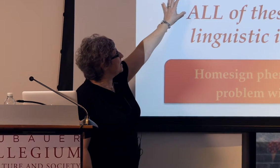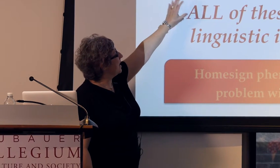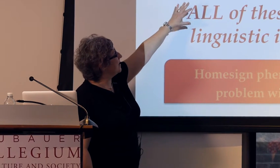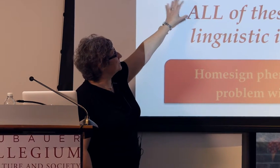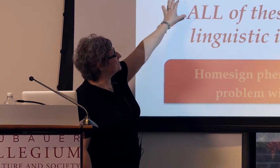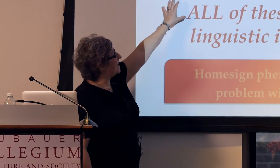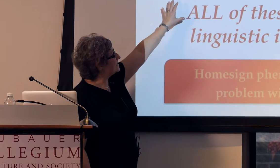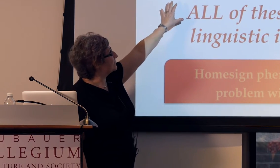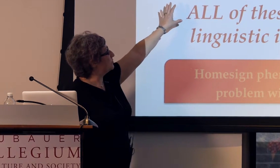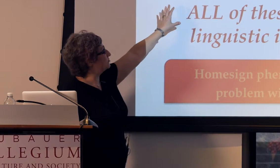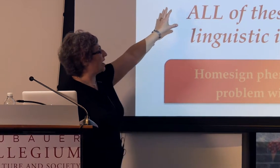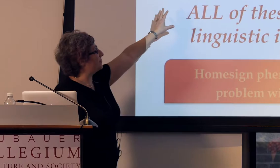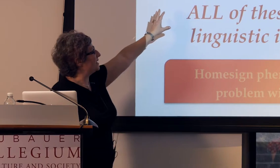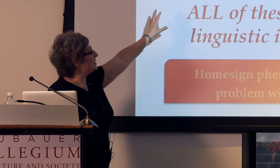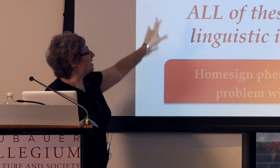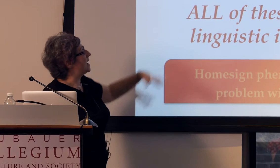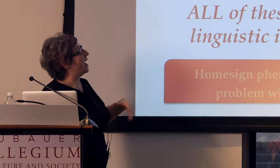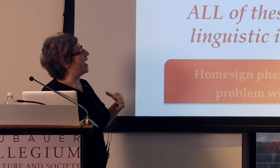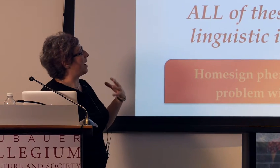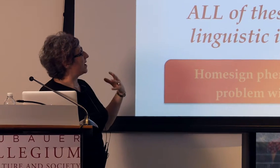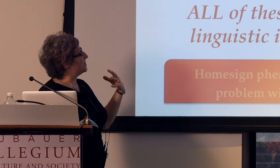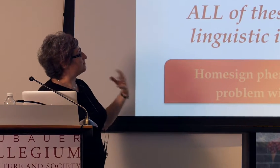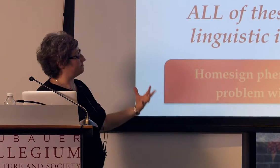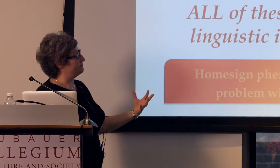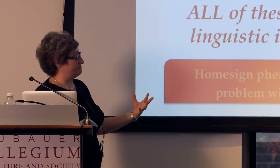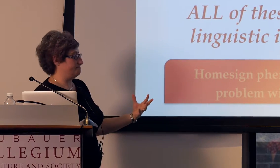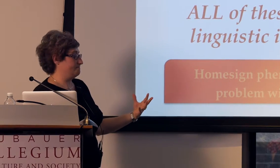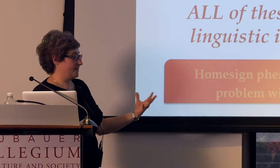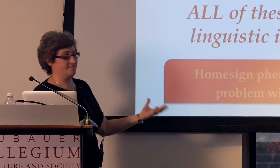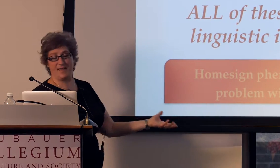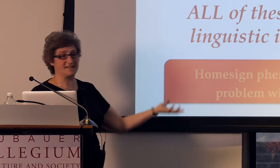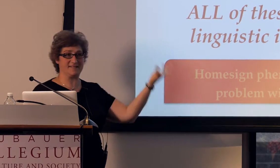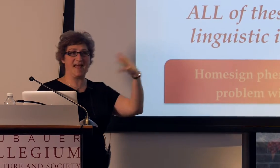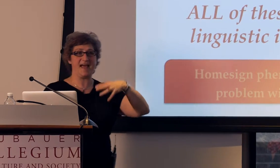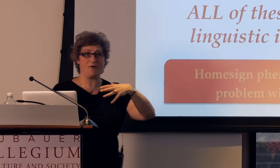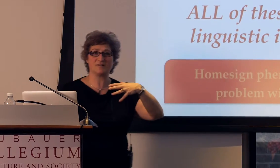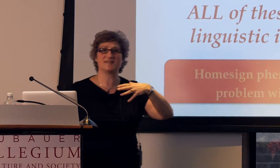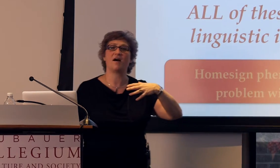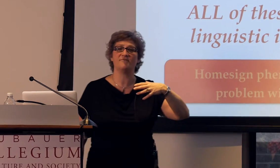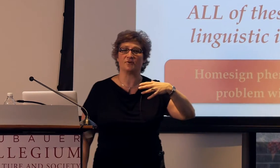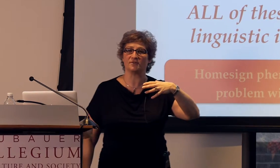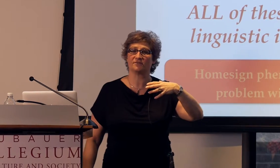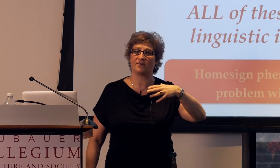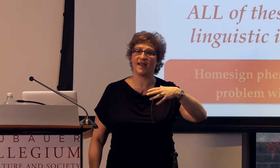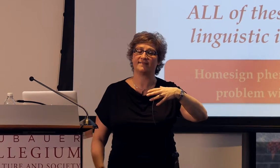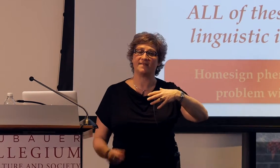And then syntactic bootstrapping, basically holds the converse, right,